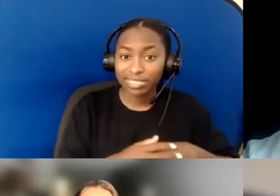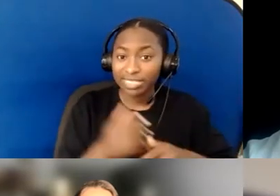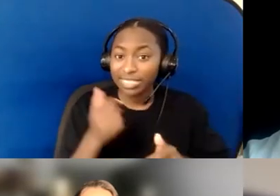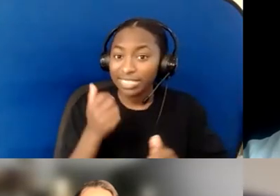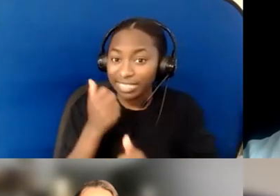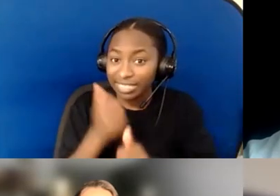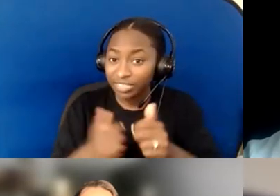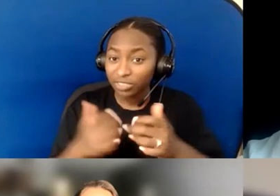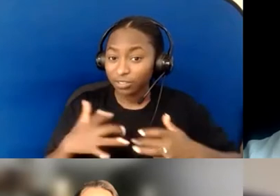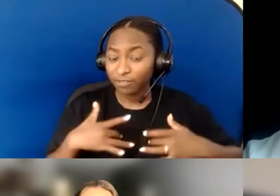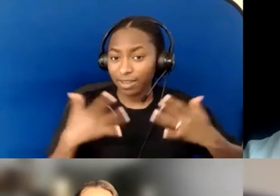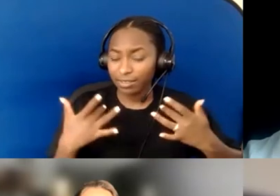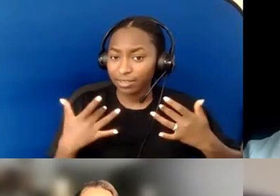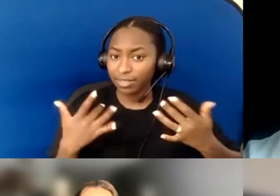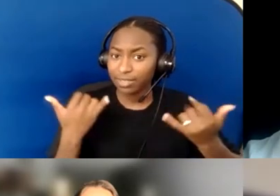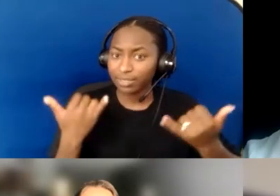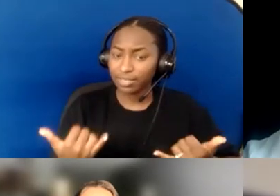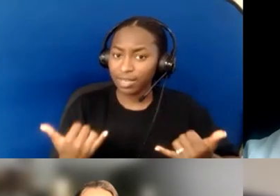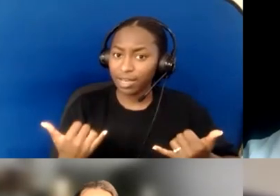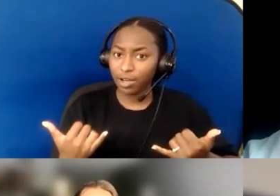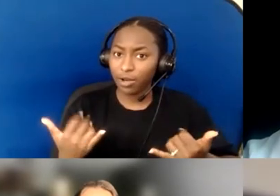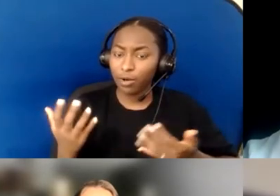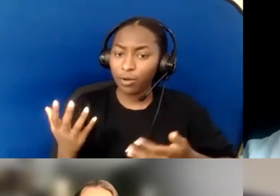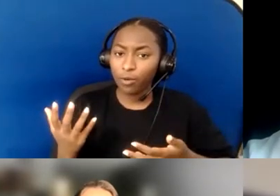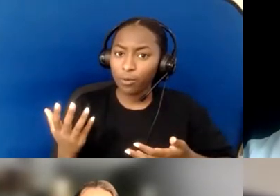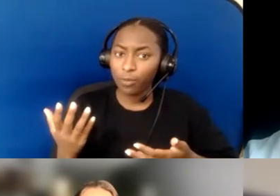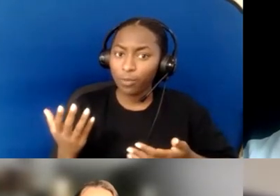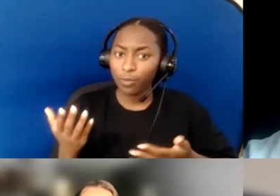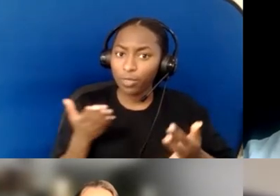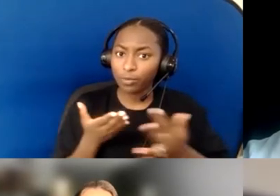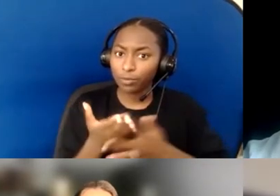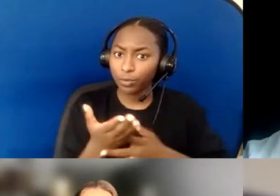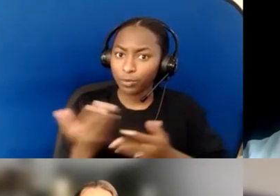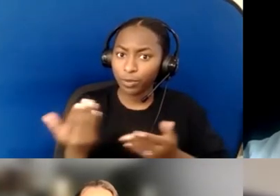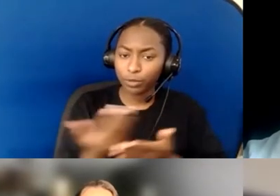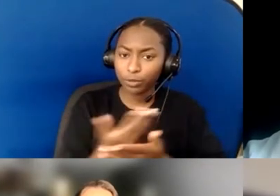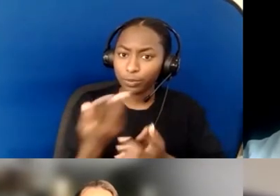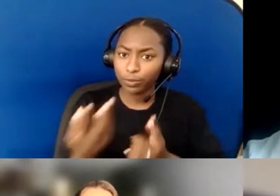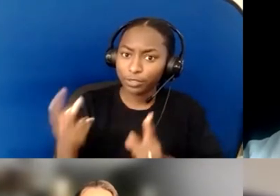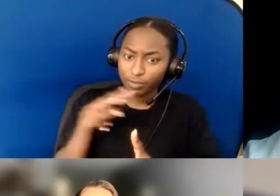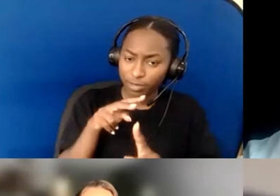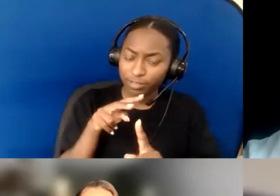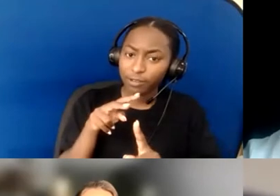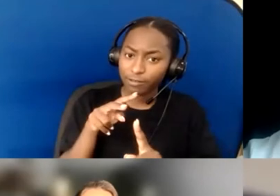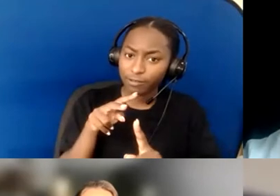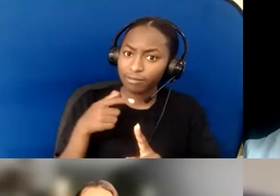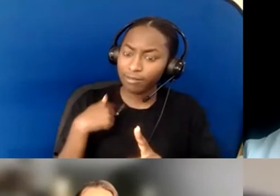is now filtered through a lens that examines the accessibility for all persons.